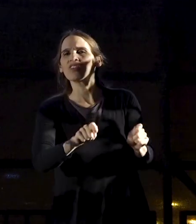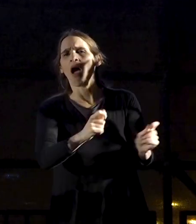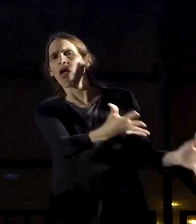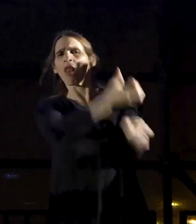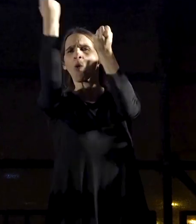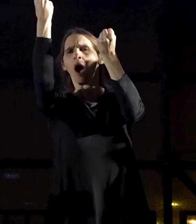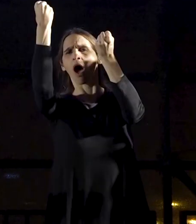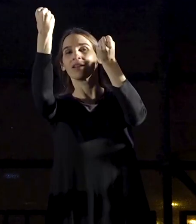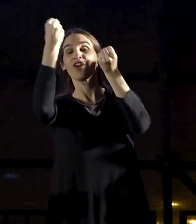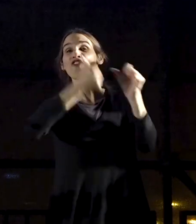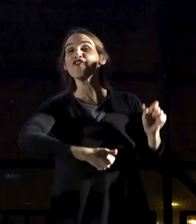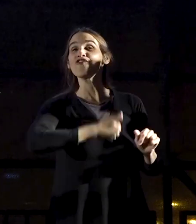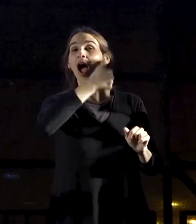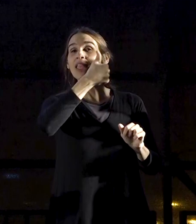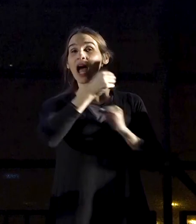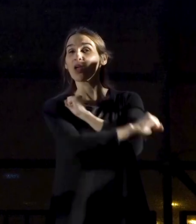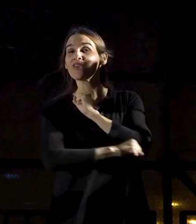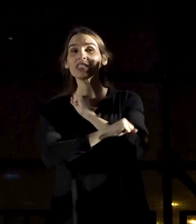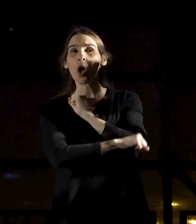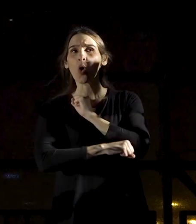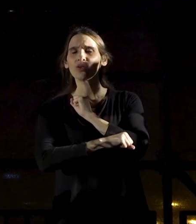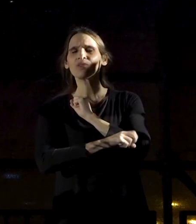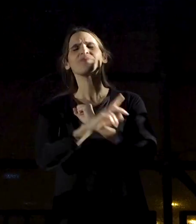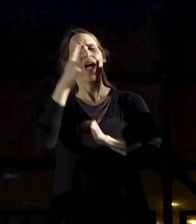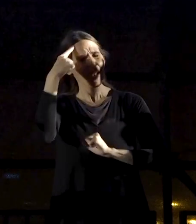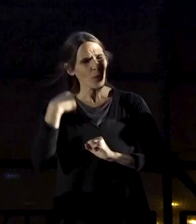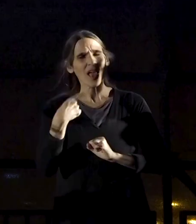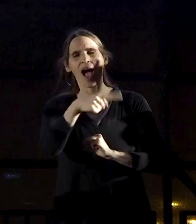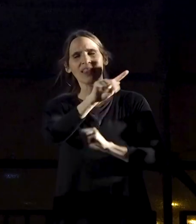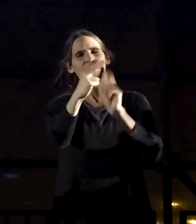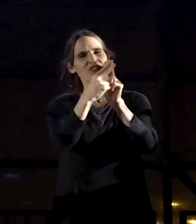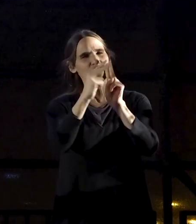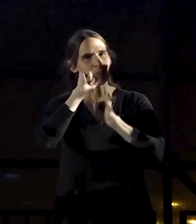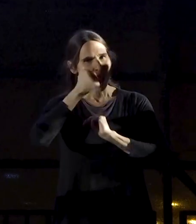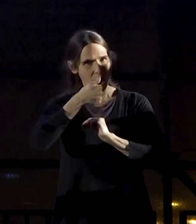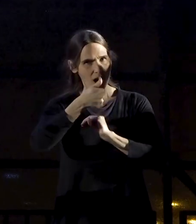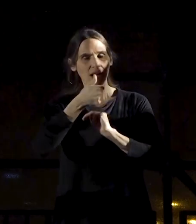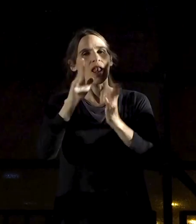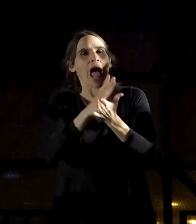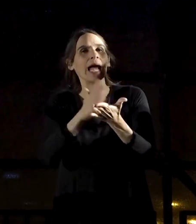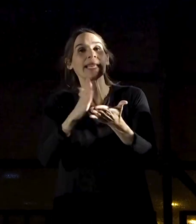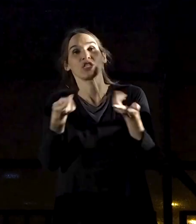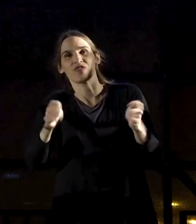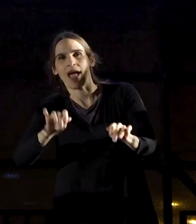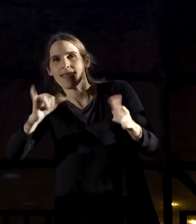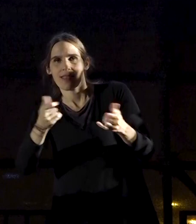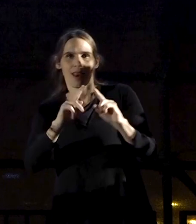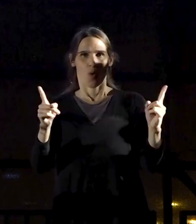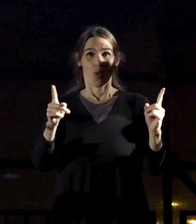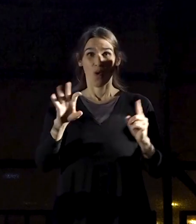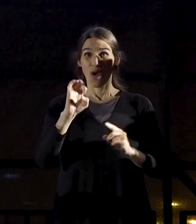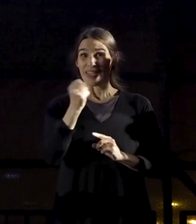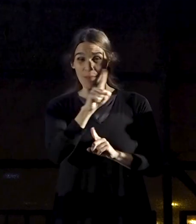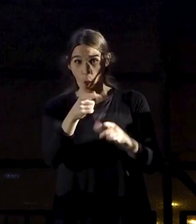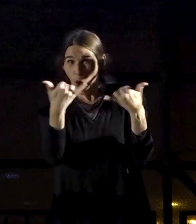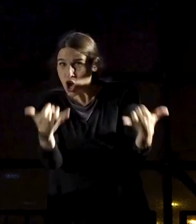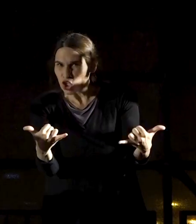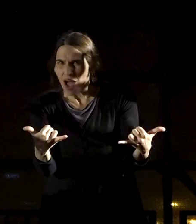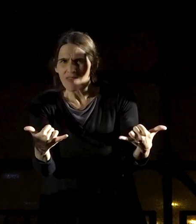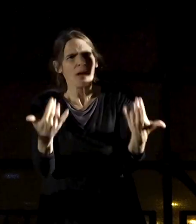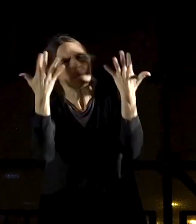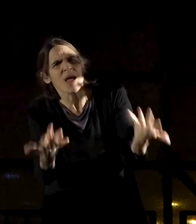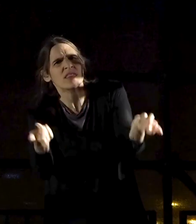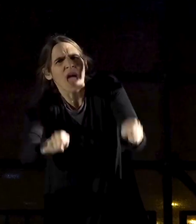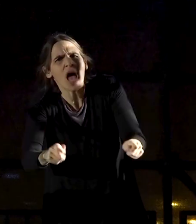University management boards, I know you’re meeting tomorrow to decide whether to strike. If not now, when?!